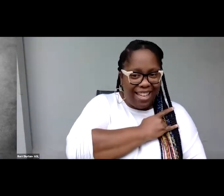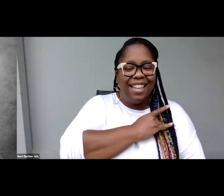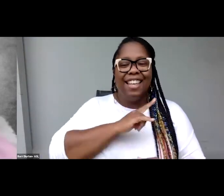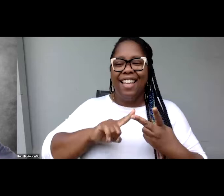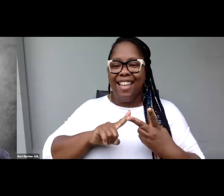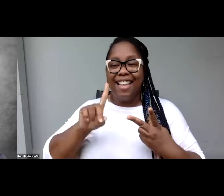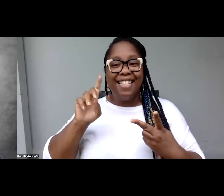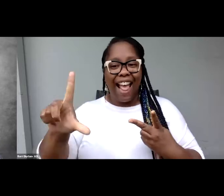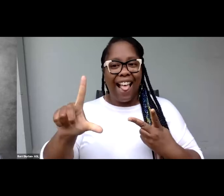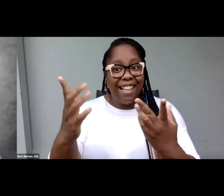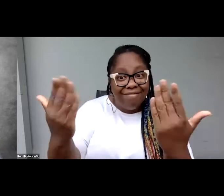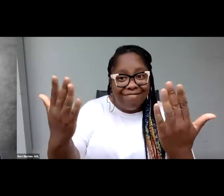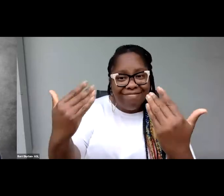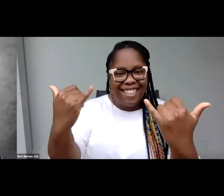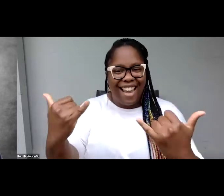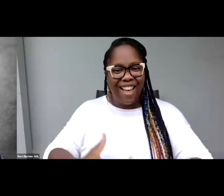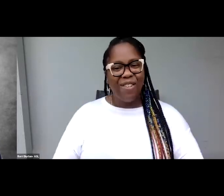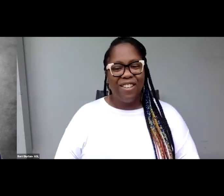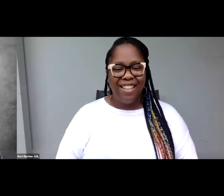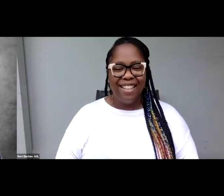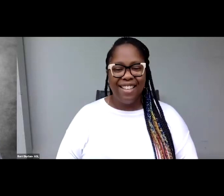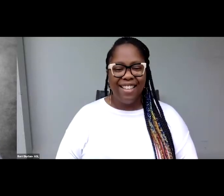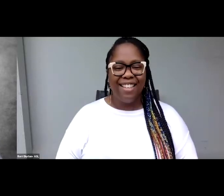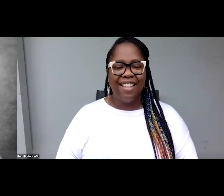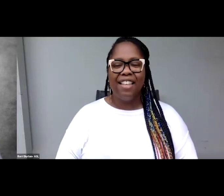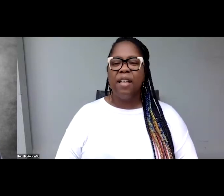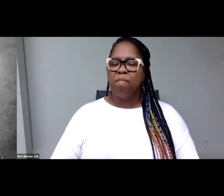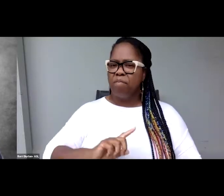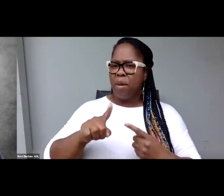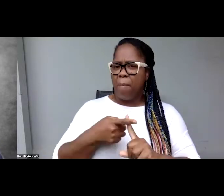Come on back on screen. About what they want to need both as